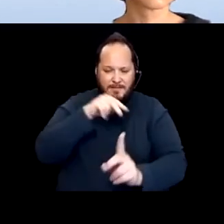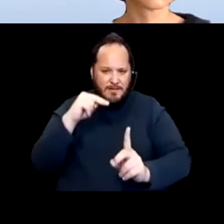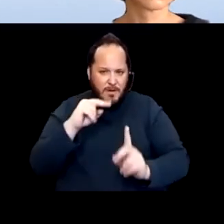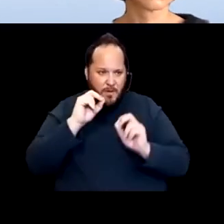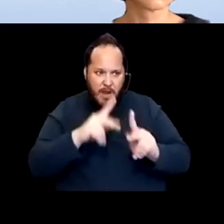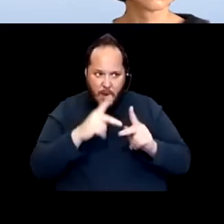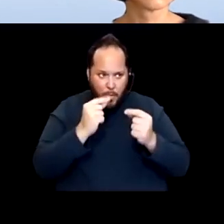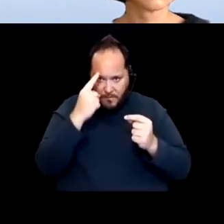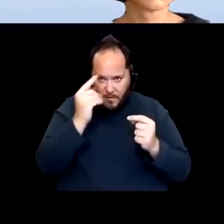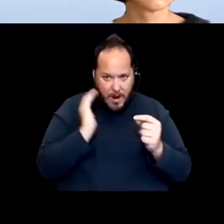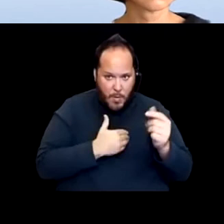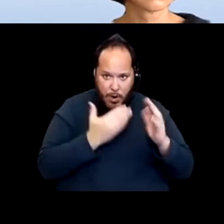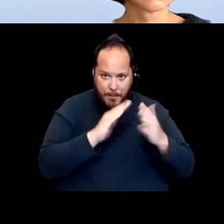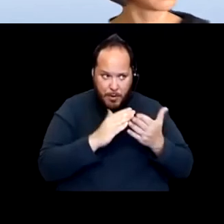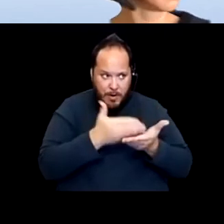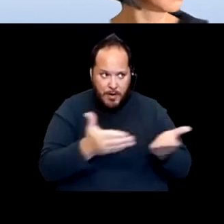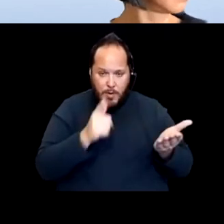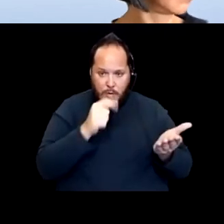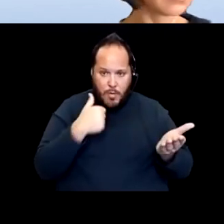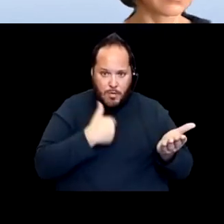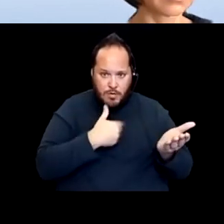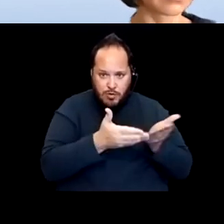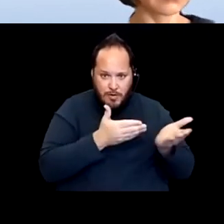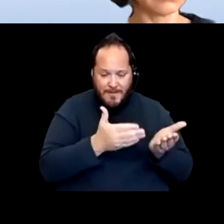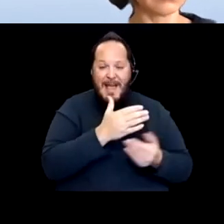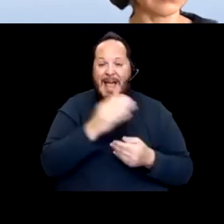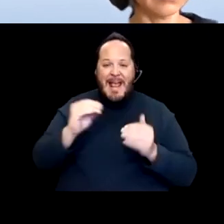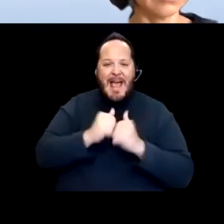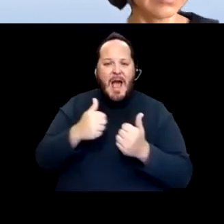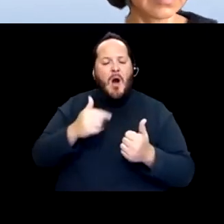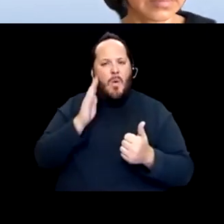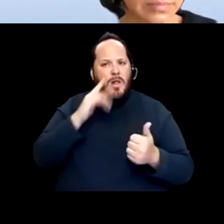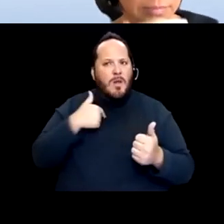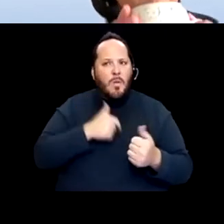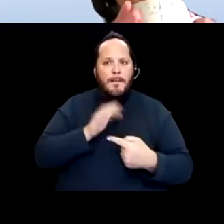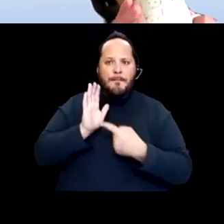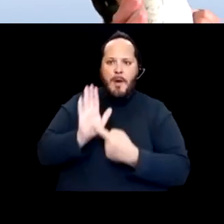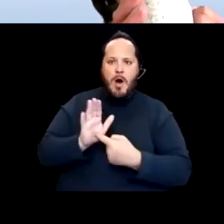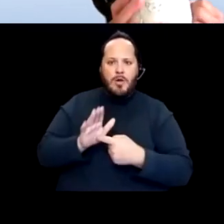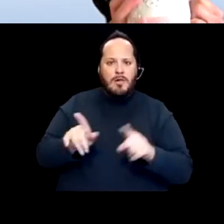the folks that we serve and how are we going to model as folks with disabilities ourselves